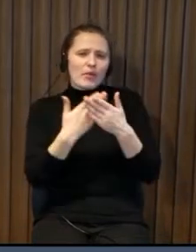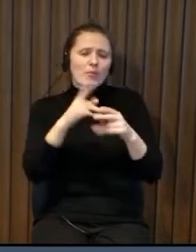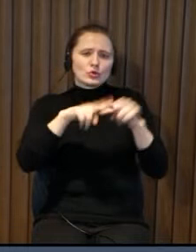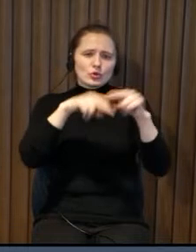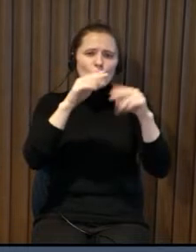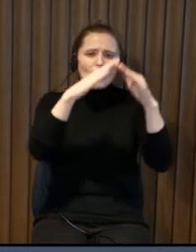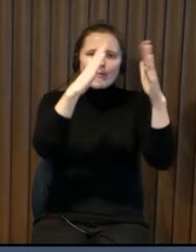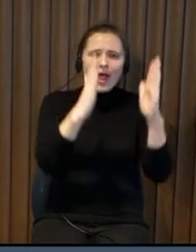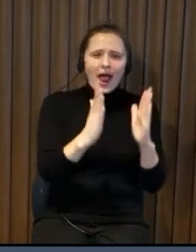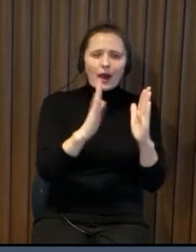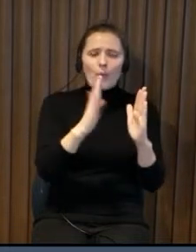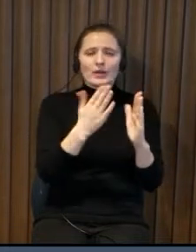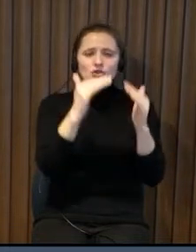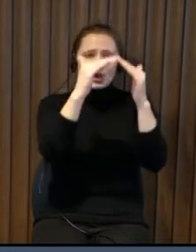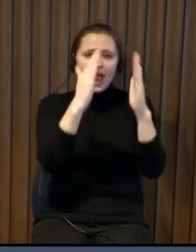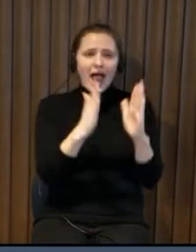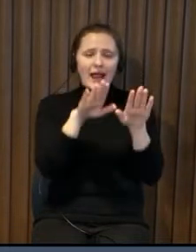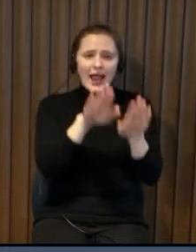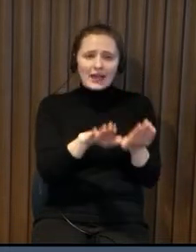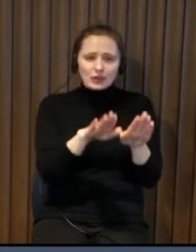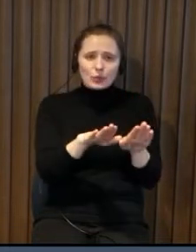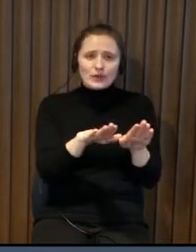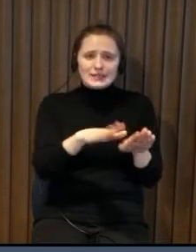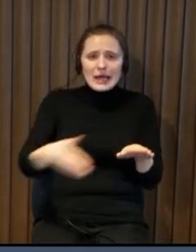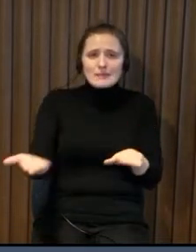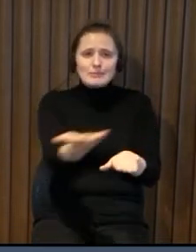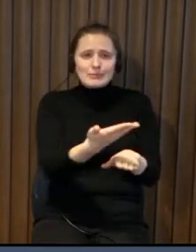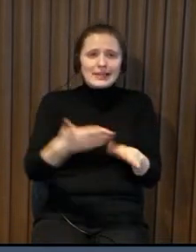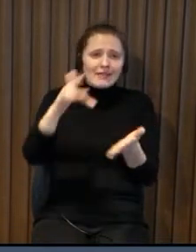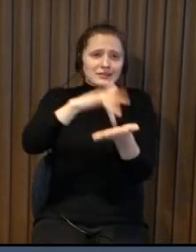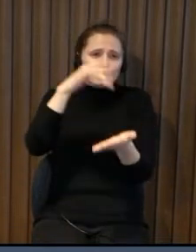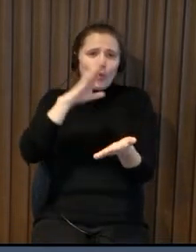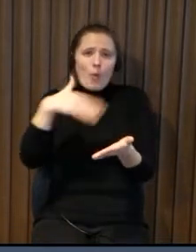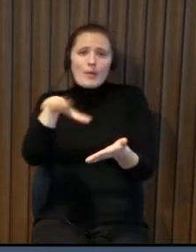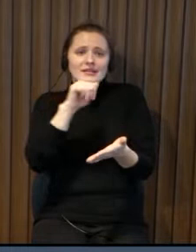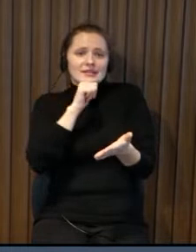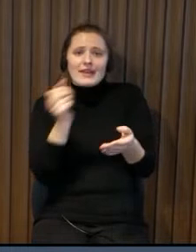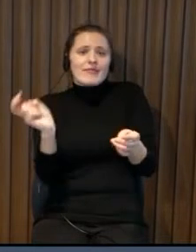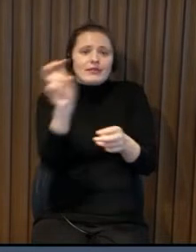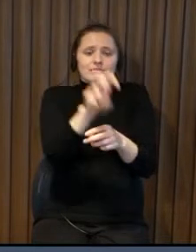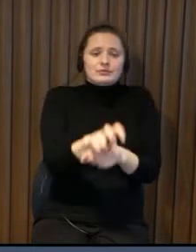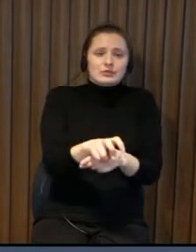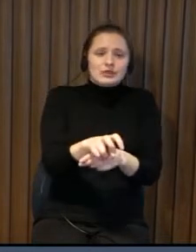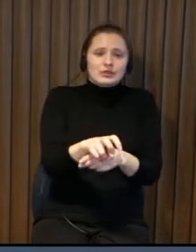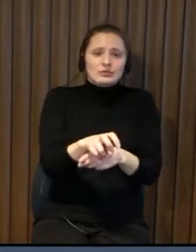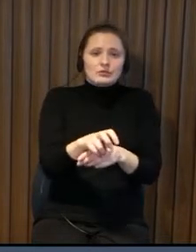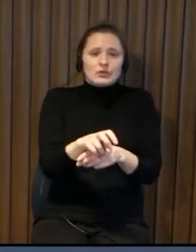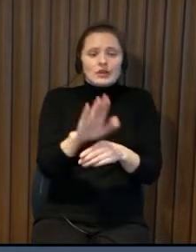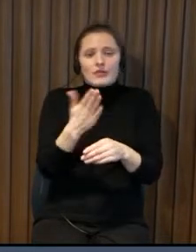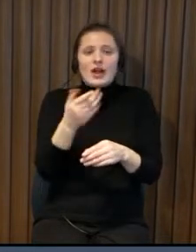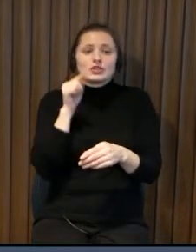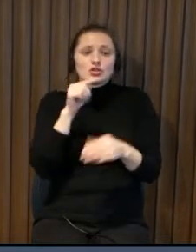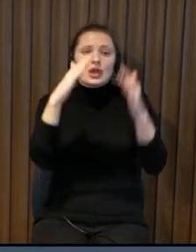kind of uh in a fragmented way we we we create a build we build a building but this building is